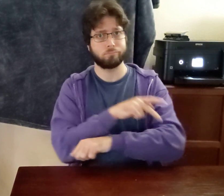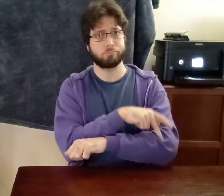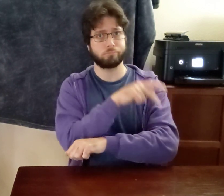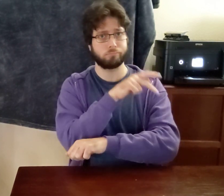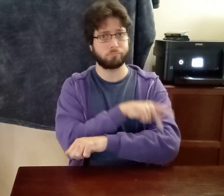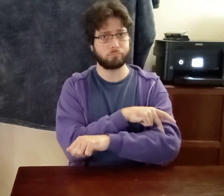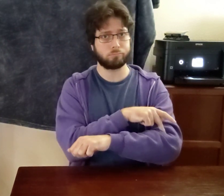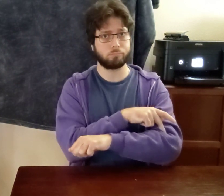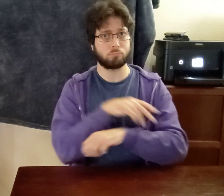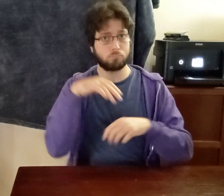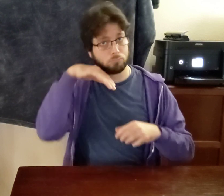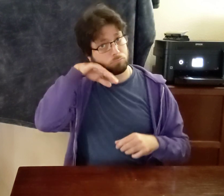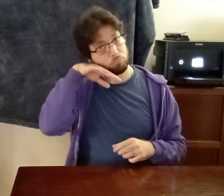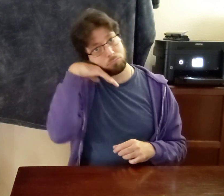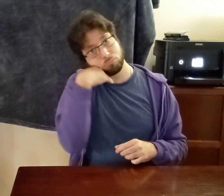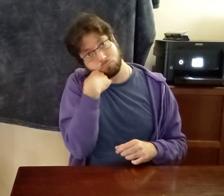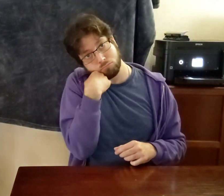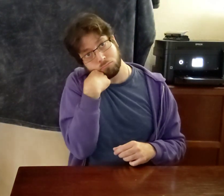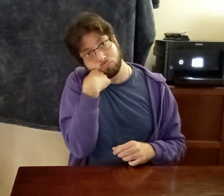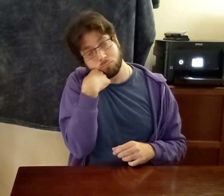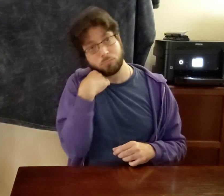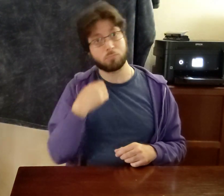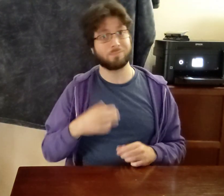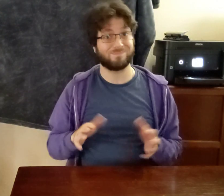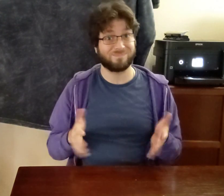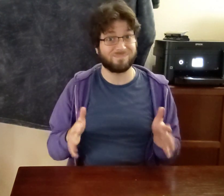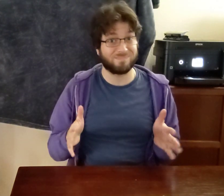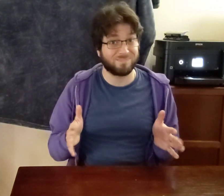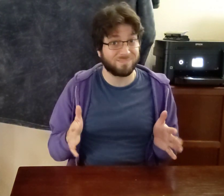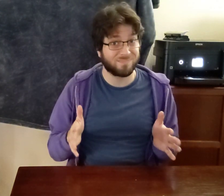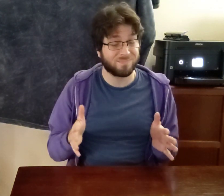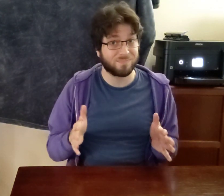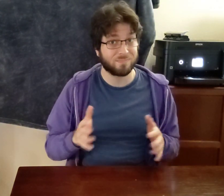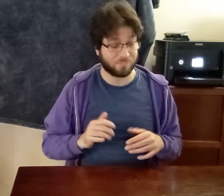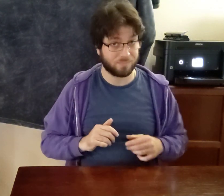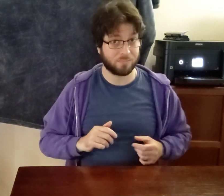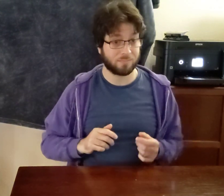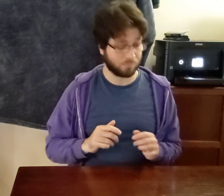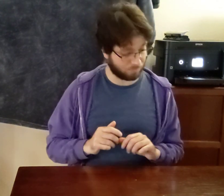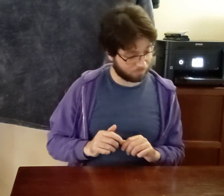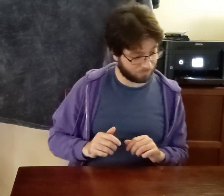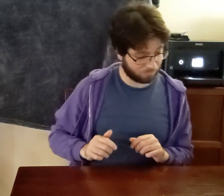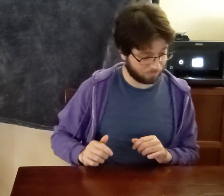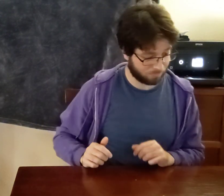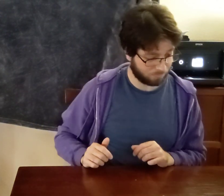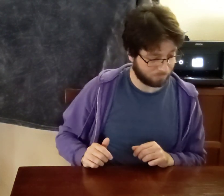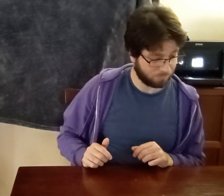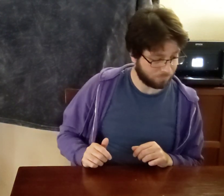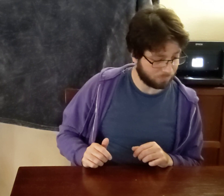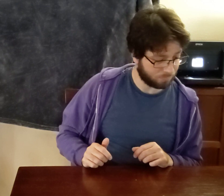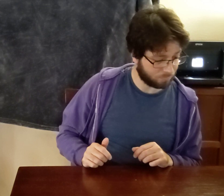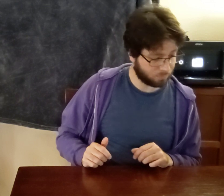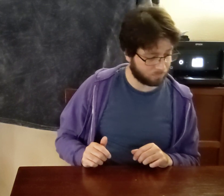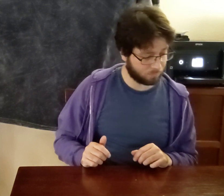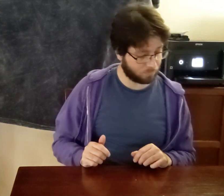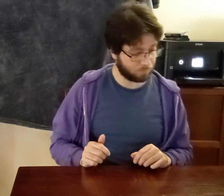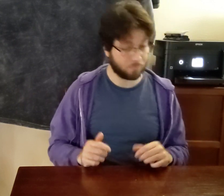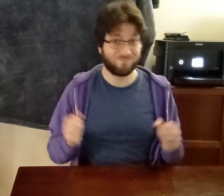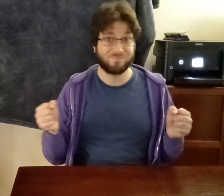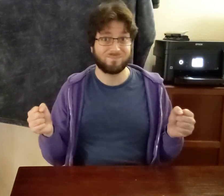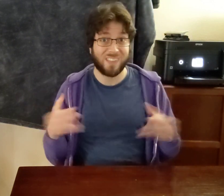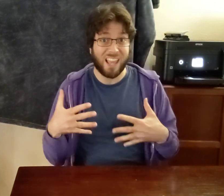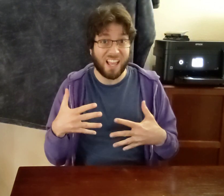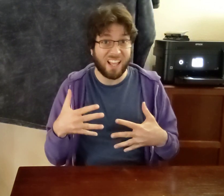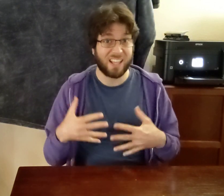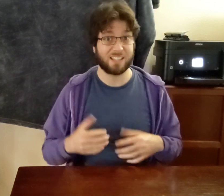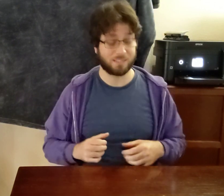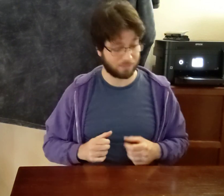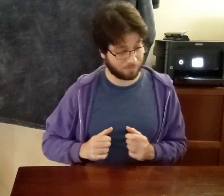BEARALDO SHY NERVOUS SCARED